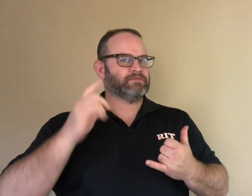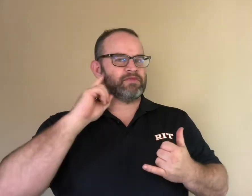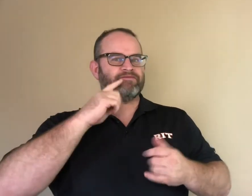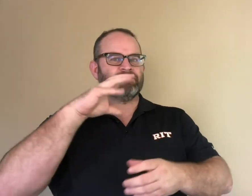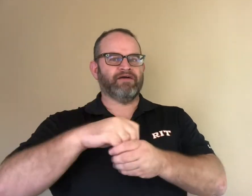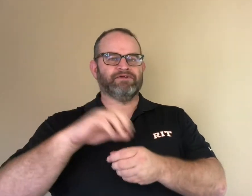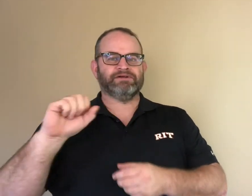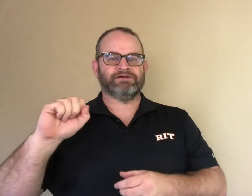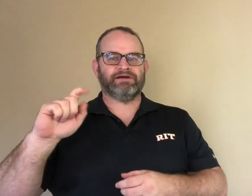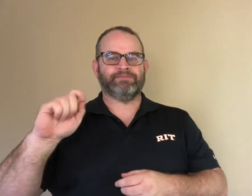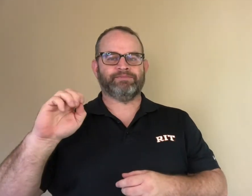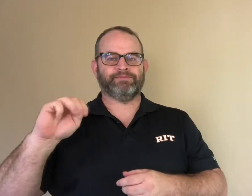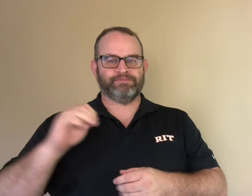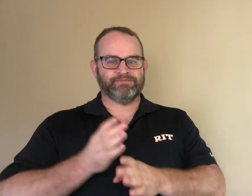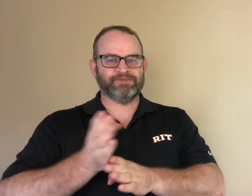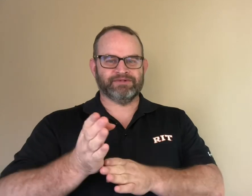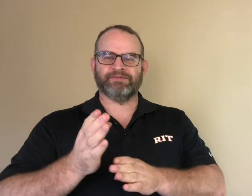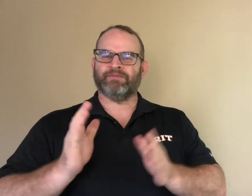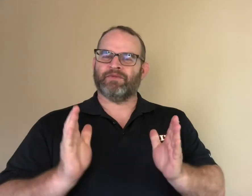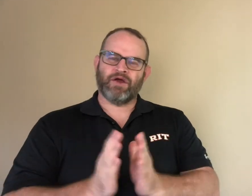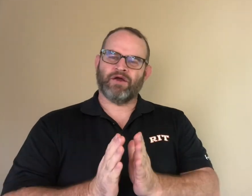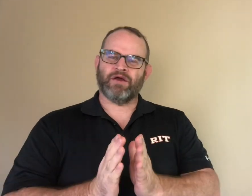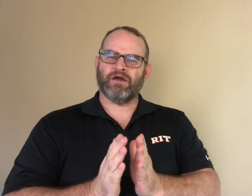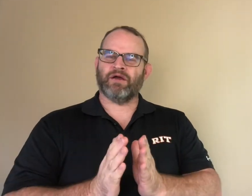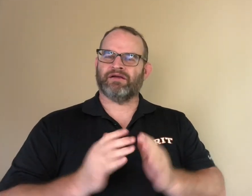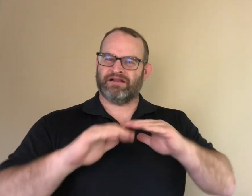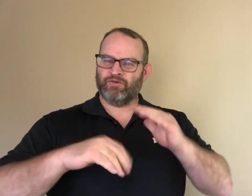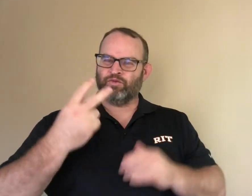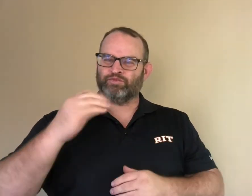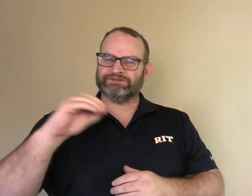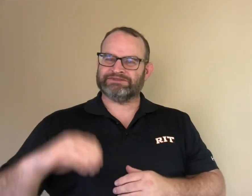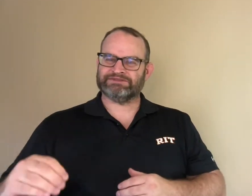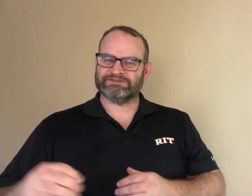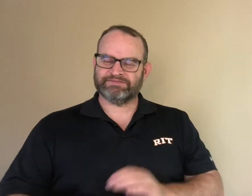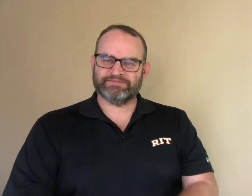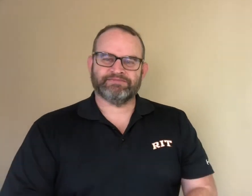The percentage of deaf people who study and/or work in the fields of STEM is less than 2%.